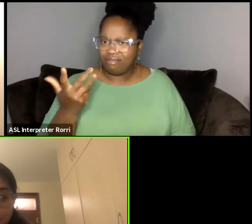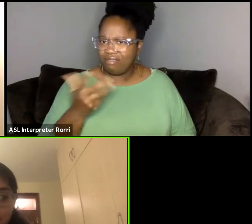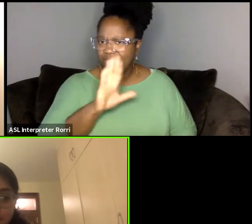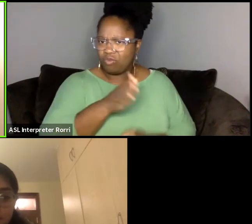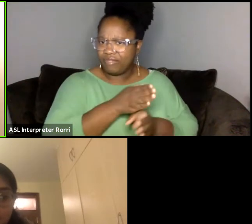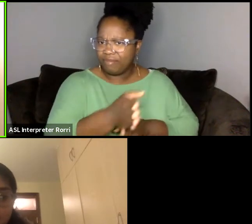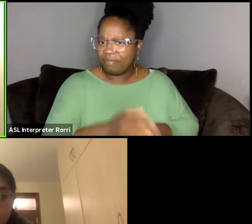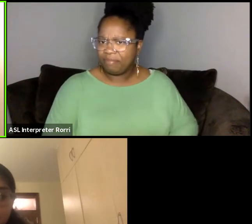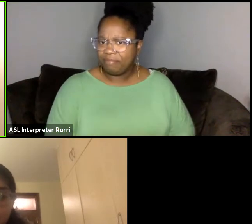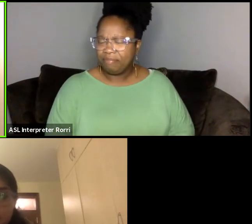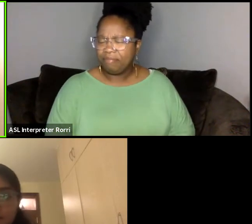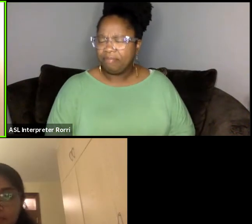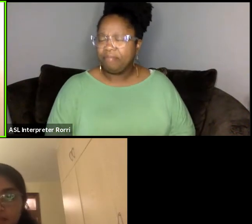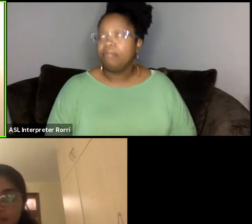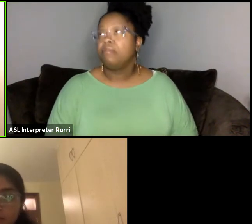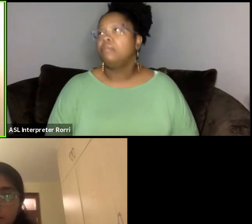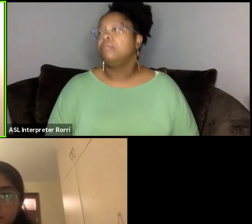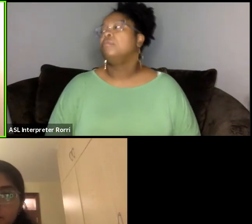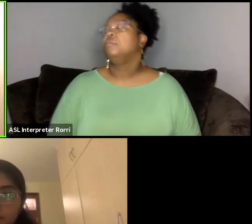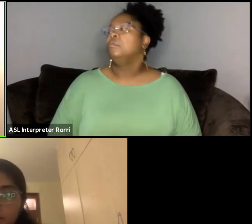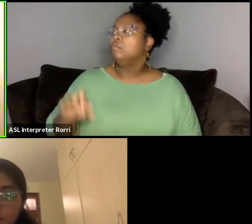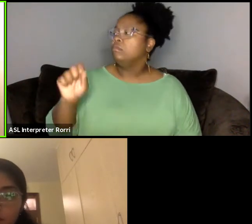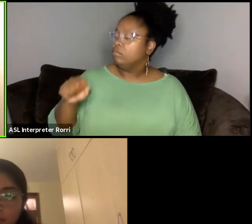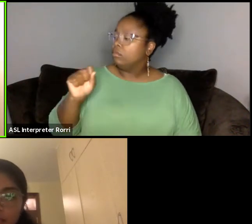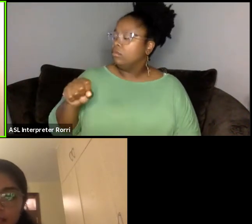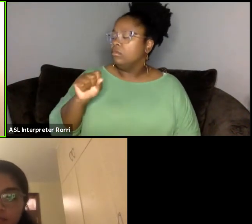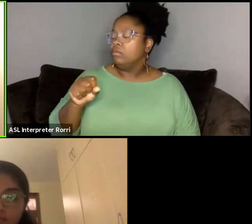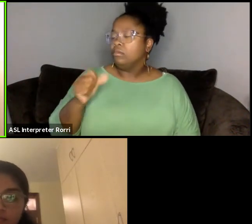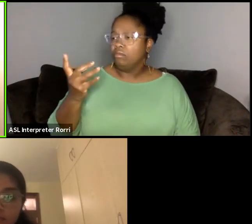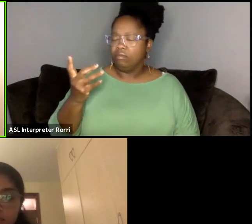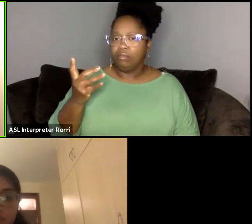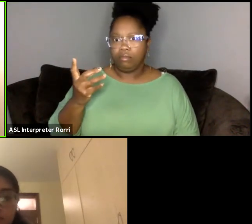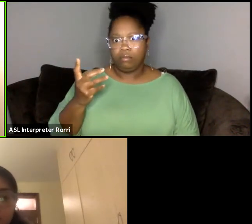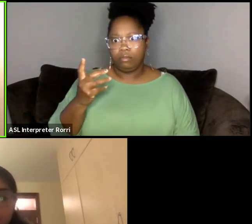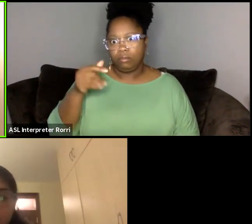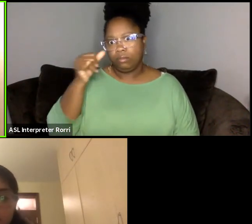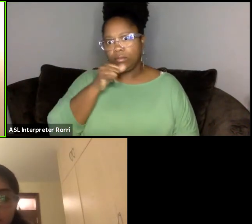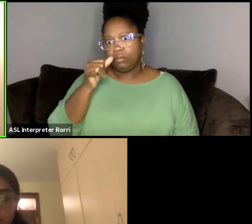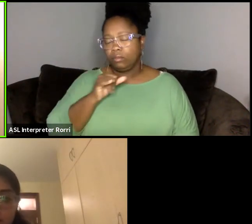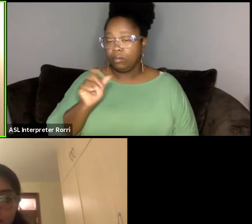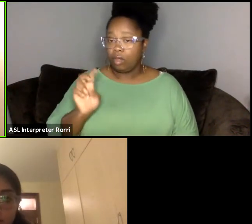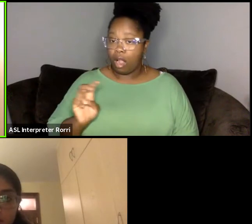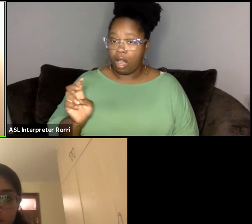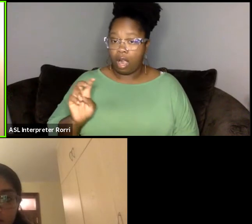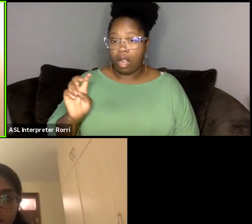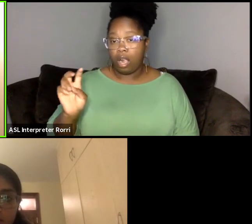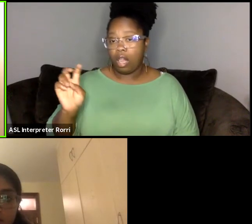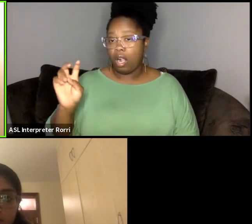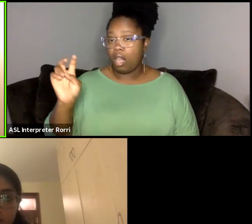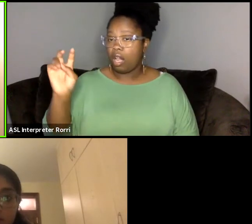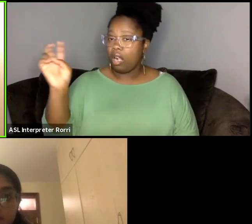Yeah, so it's been quite a journey. I would say a journey I'm still on